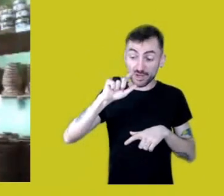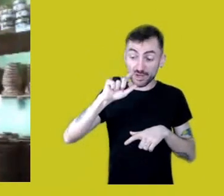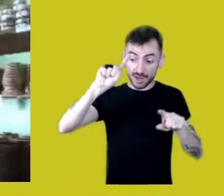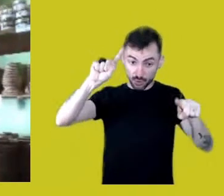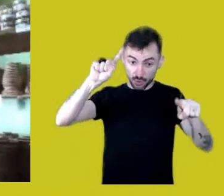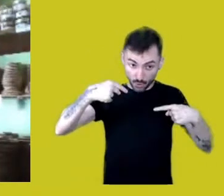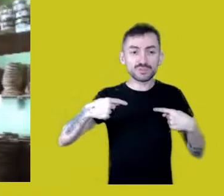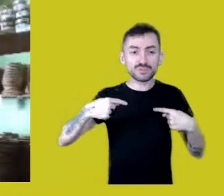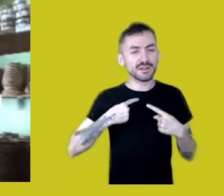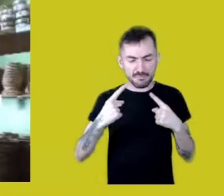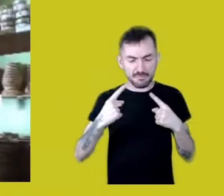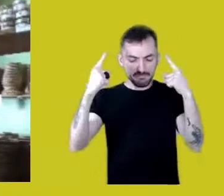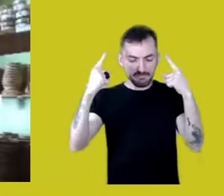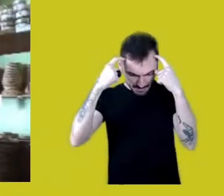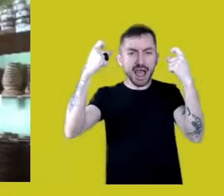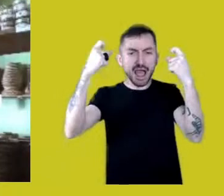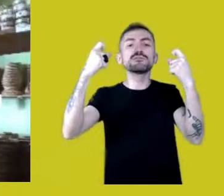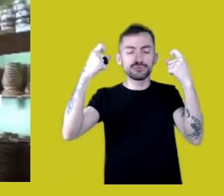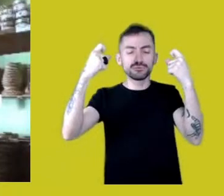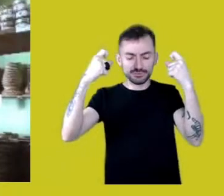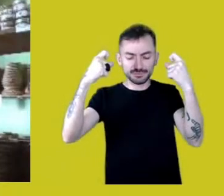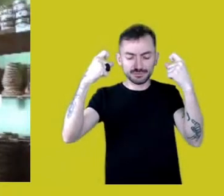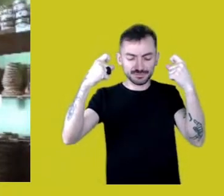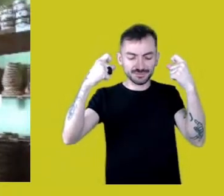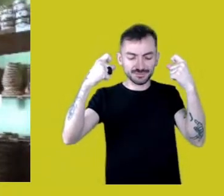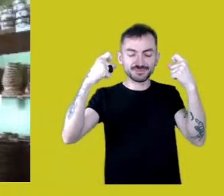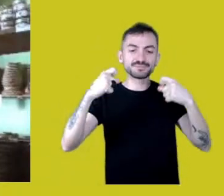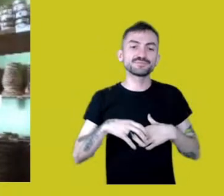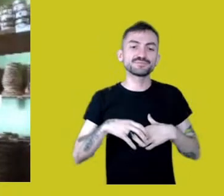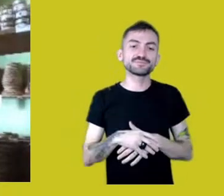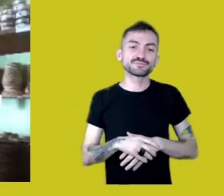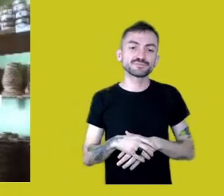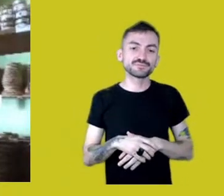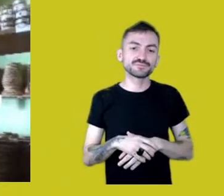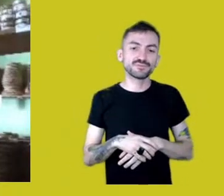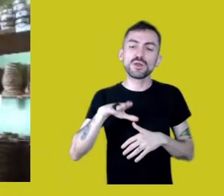Because the Mura are warriors as well.